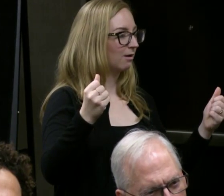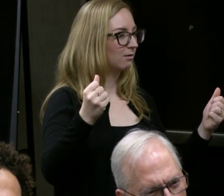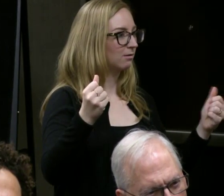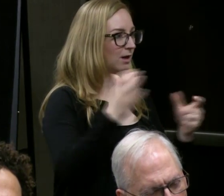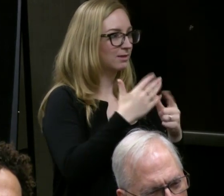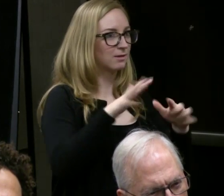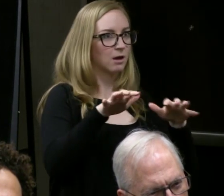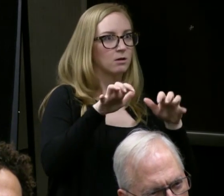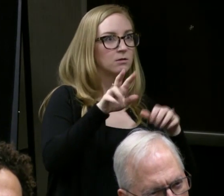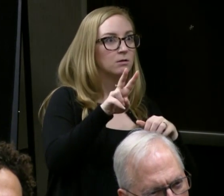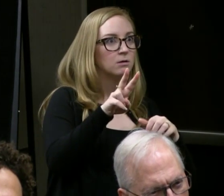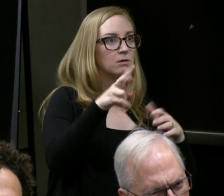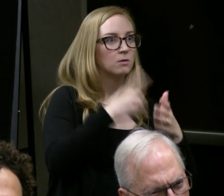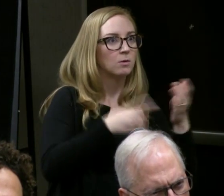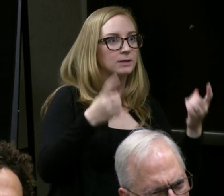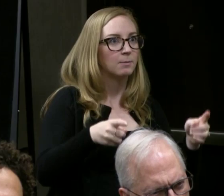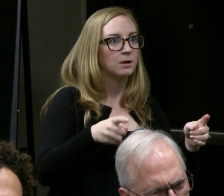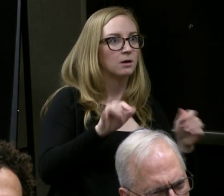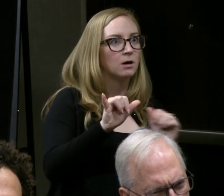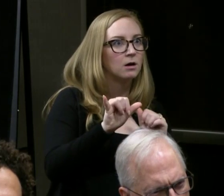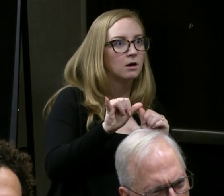this "what's happening" moment.